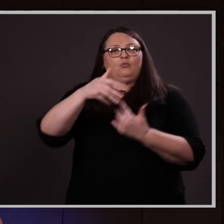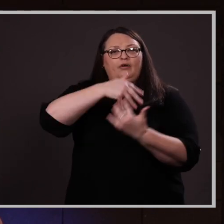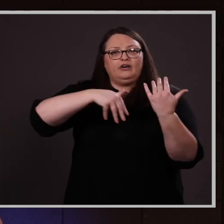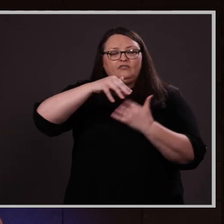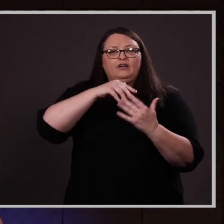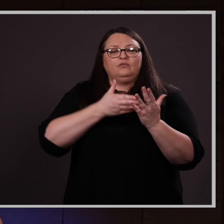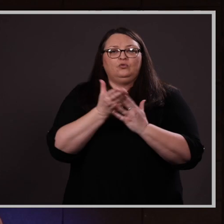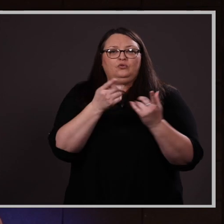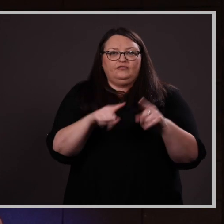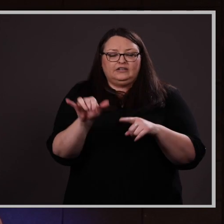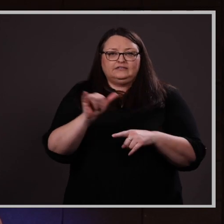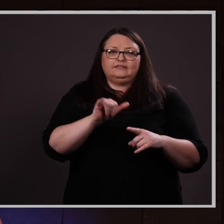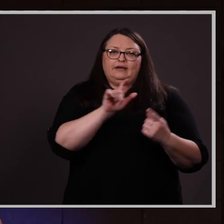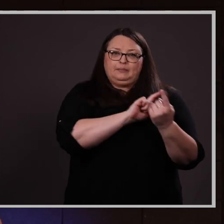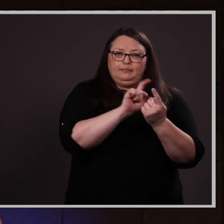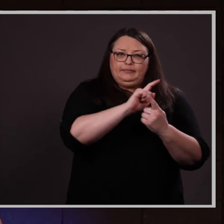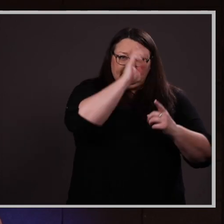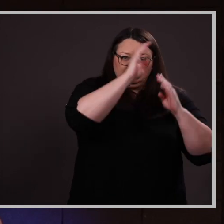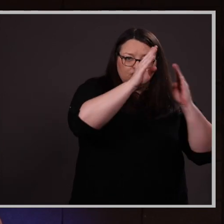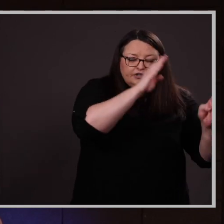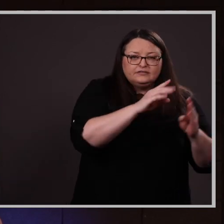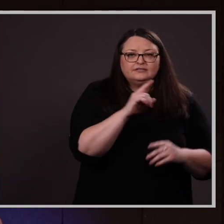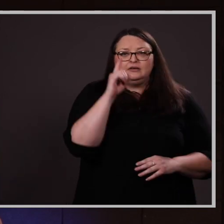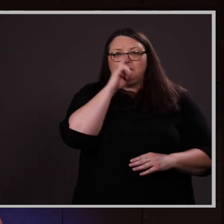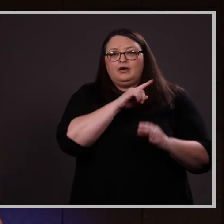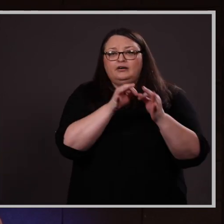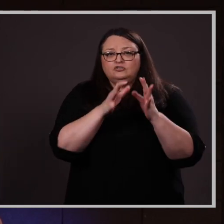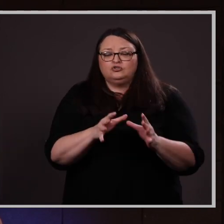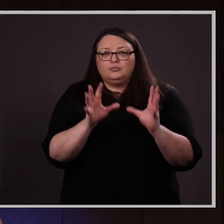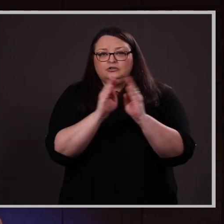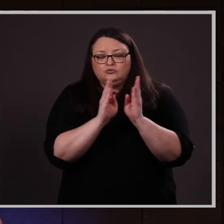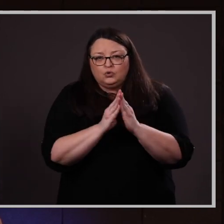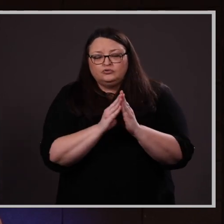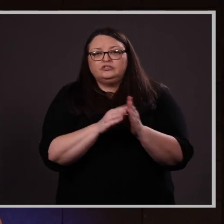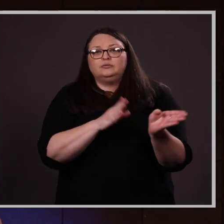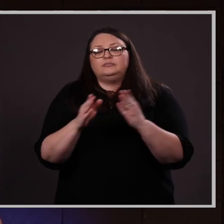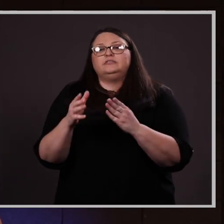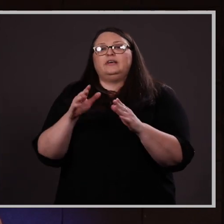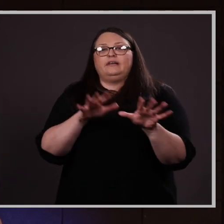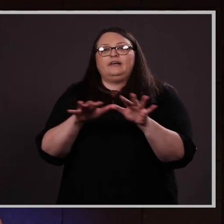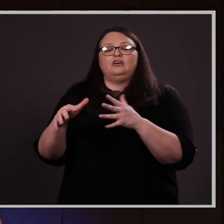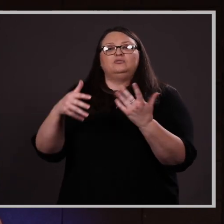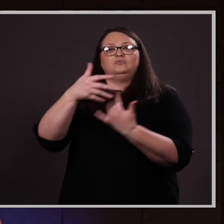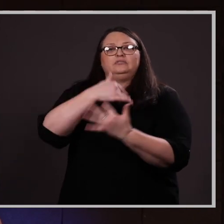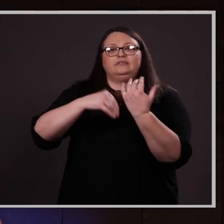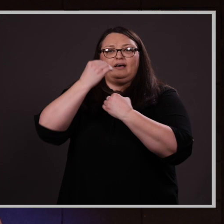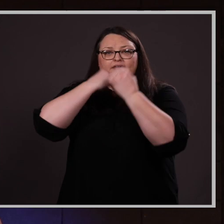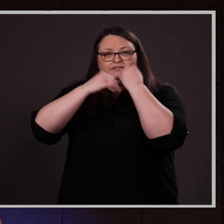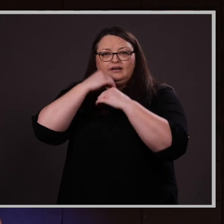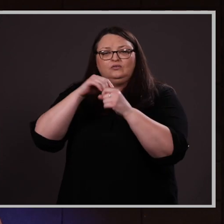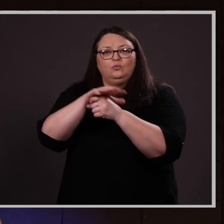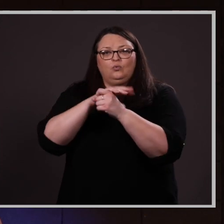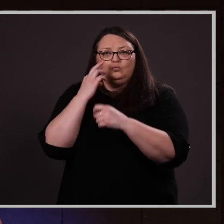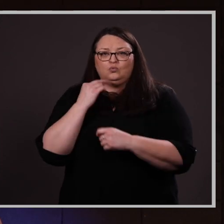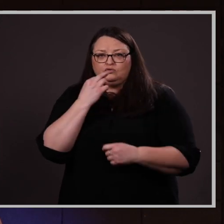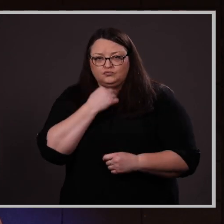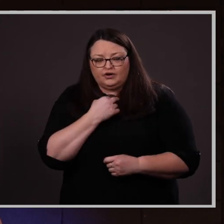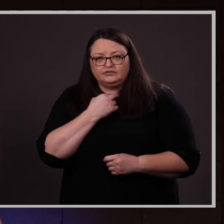like meet-and-greets, mock interpreting symposiums, and casual sign-and-dines at local restaurants.